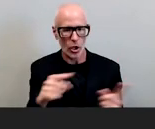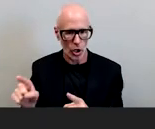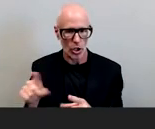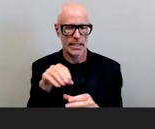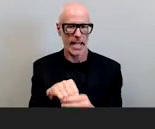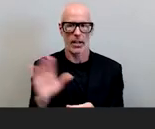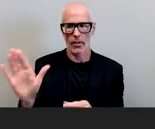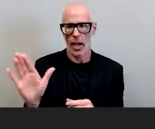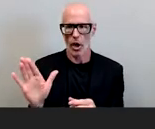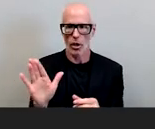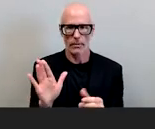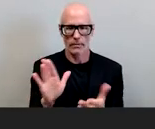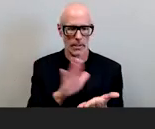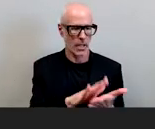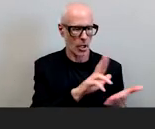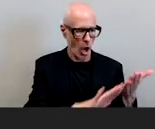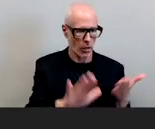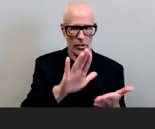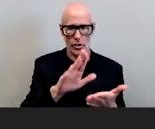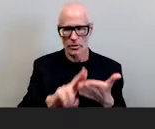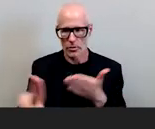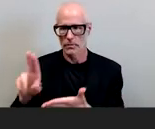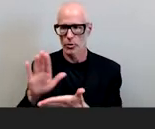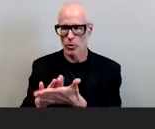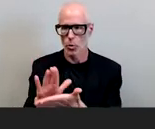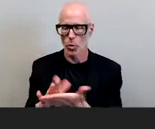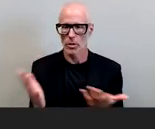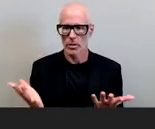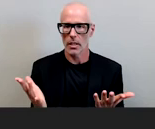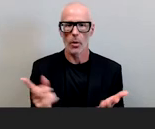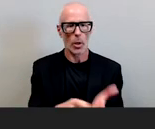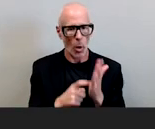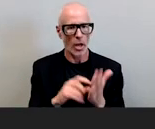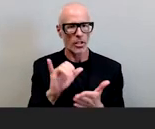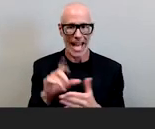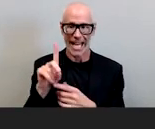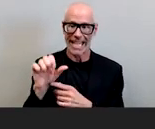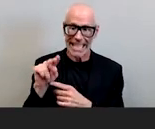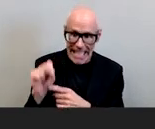respective academic colleges and schools on a campus it then requires that deans hold department